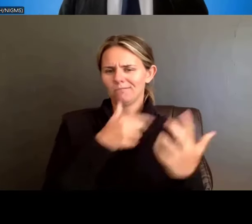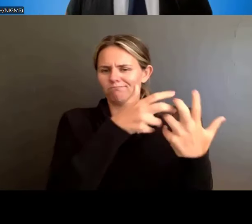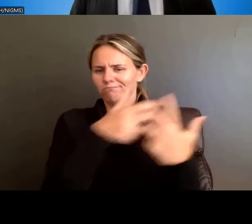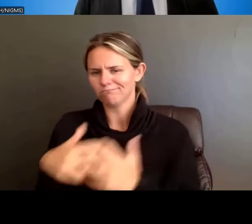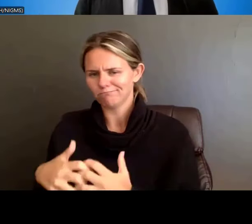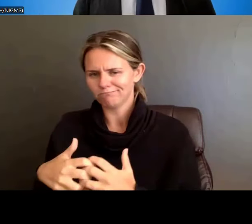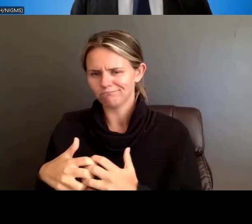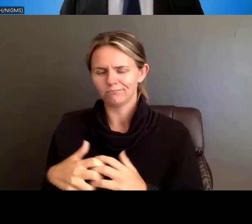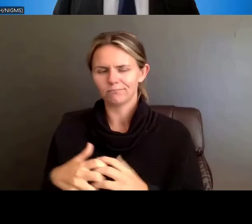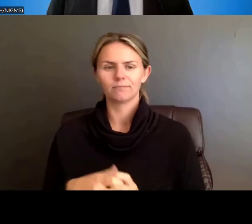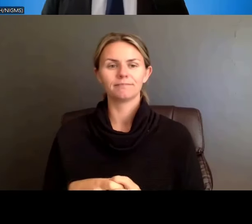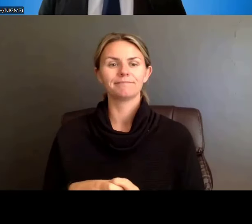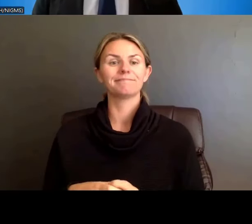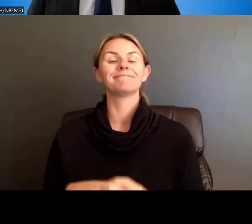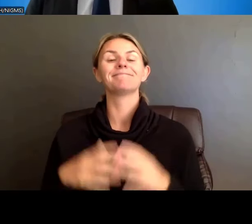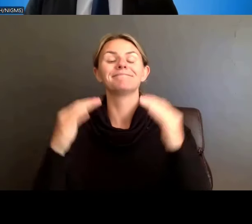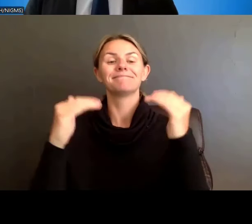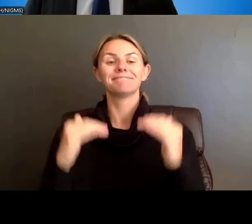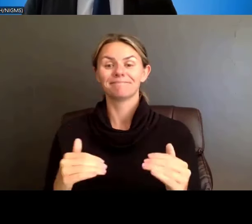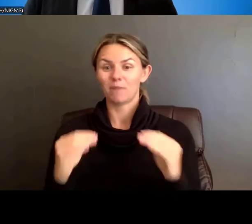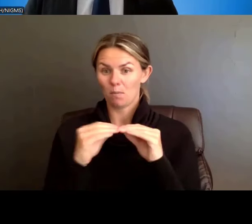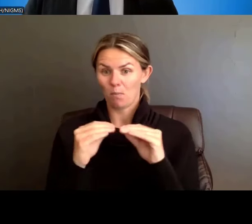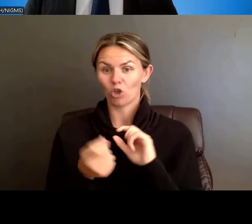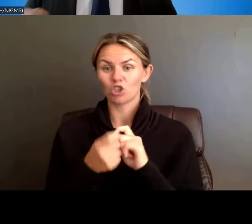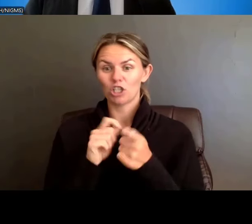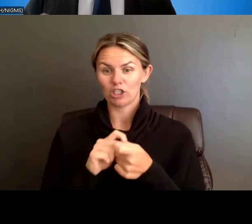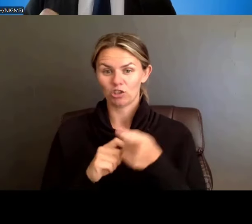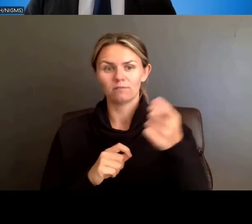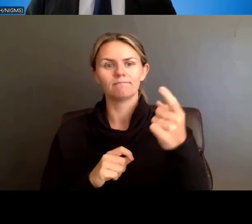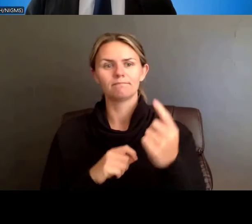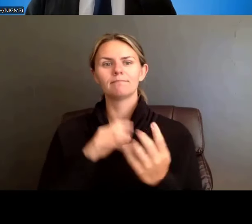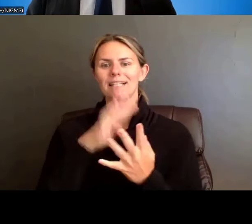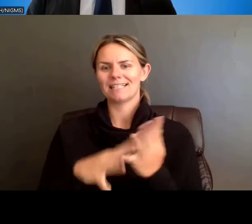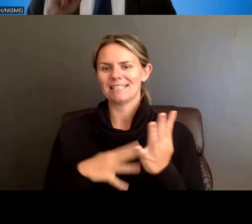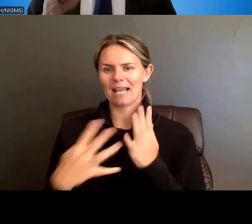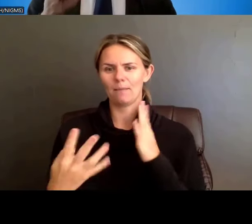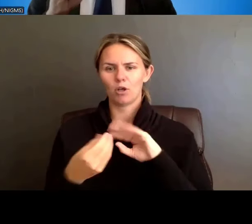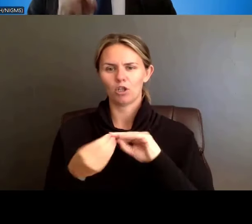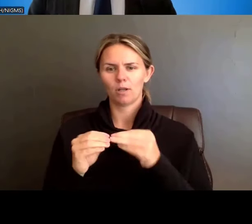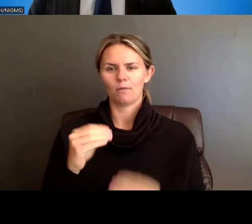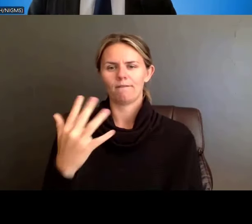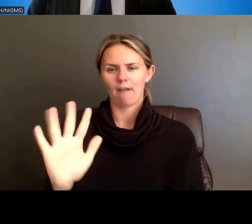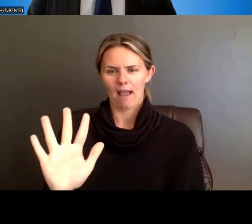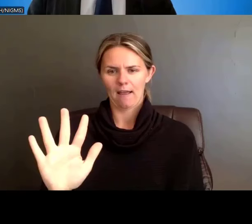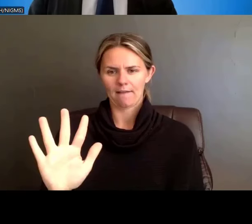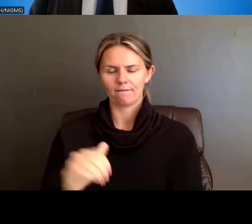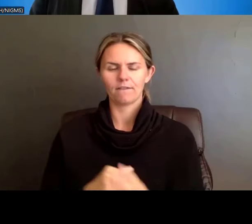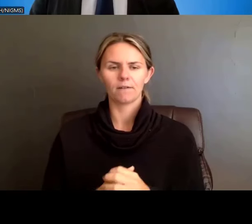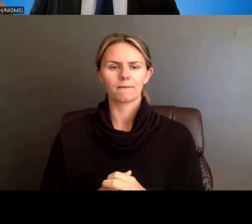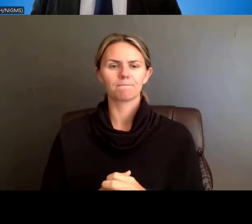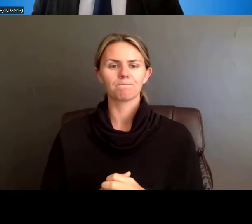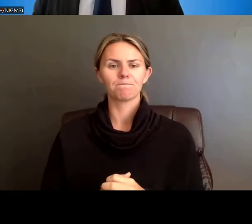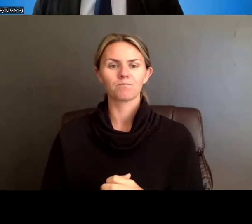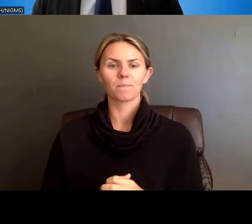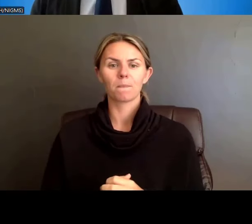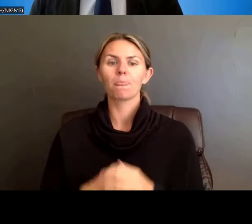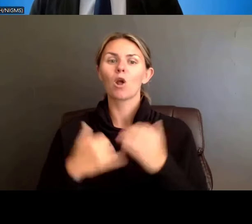Table 5 -- the Publications of Those in Training -- currently, it's oriented around the training faculty, as opposed to the trainee outcomes.